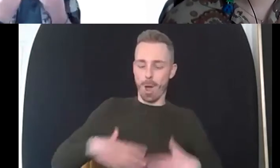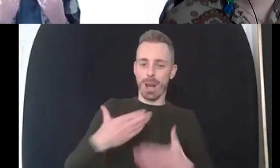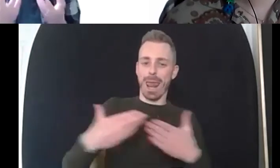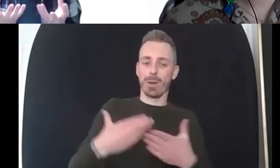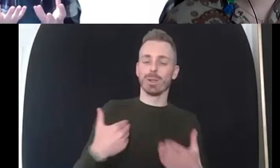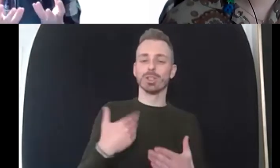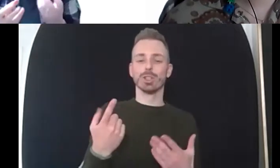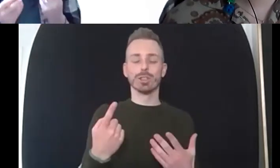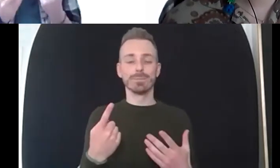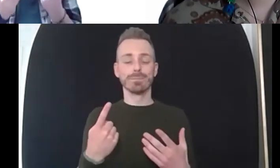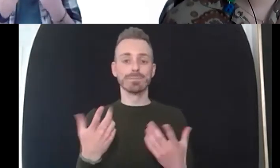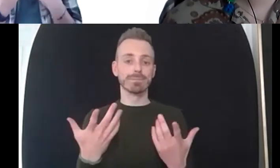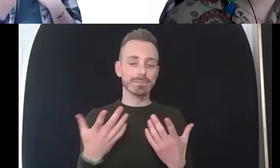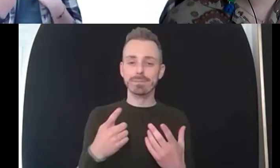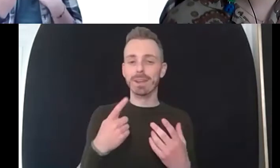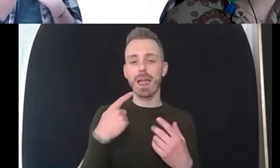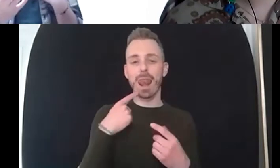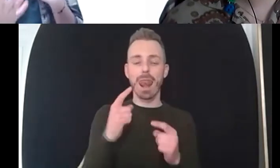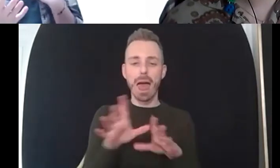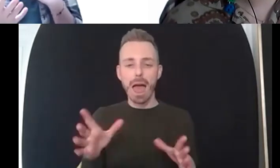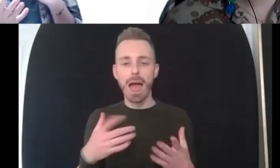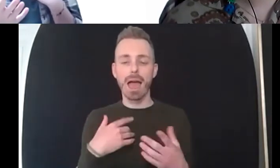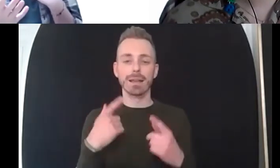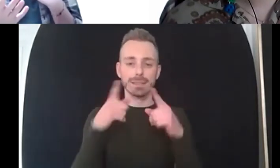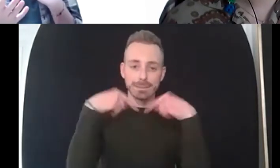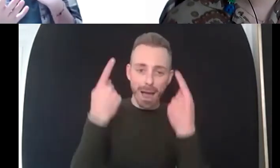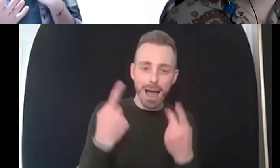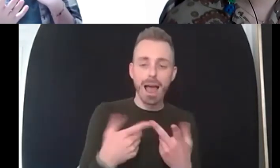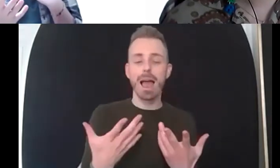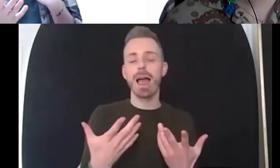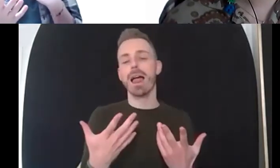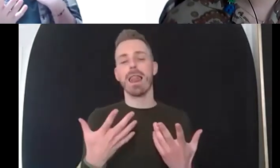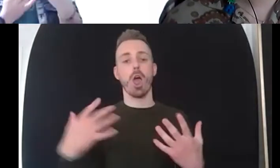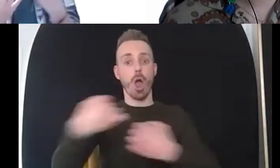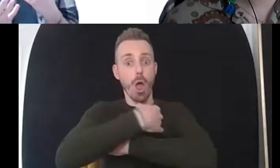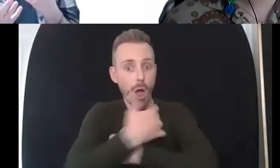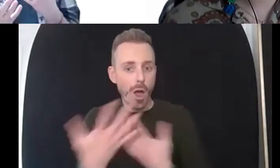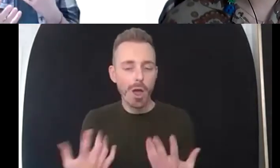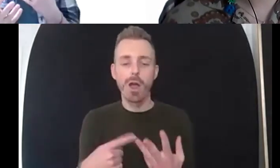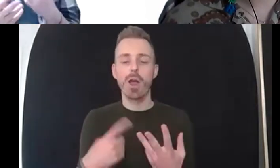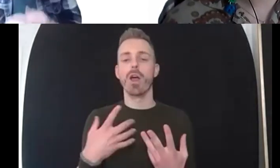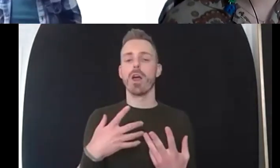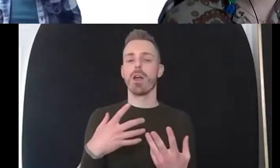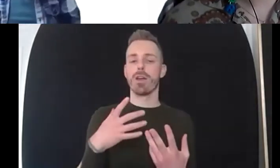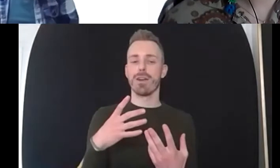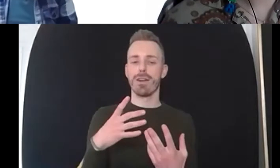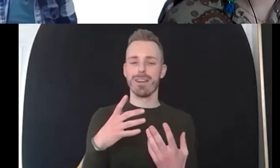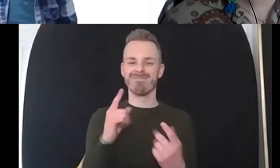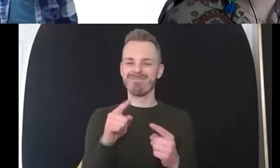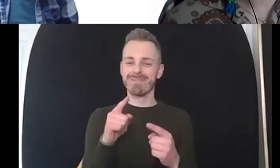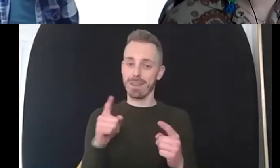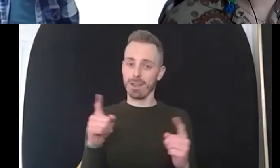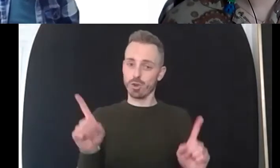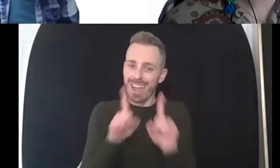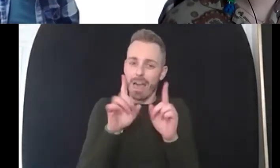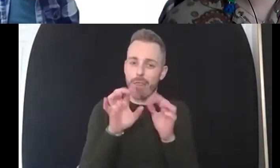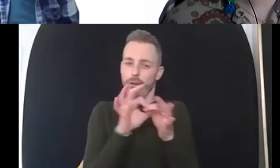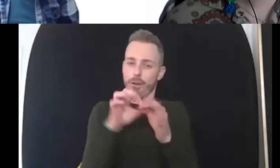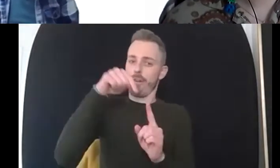um hopefully um but it's that sense of um being to being together so again if you can um go and